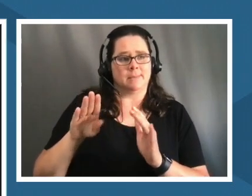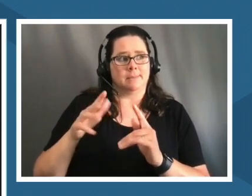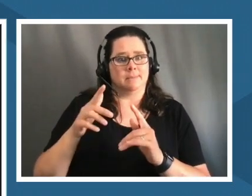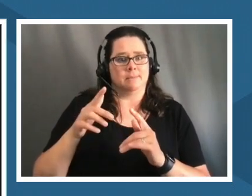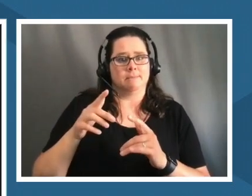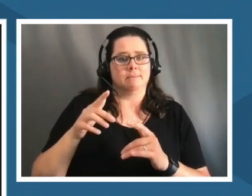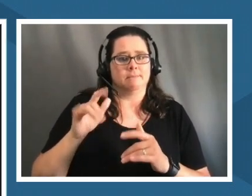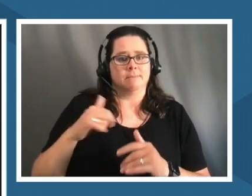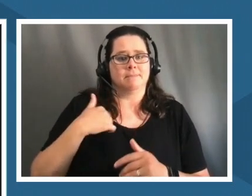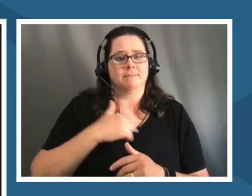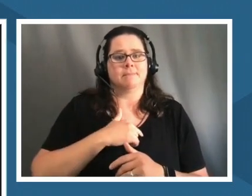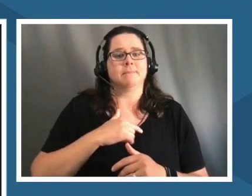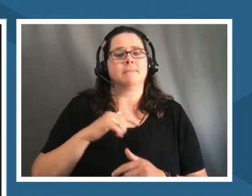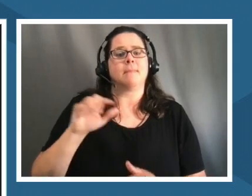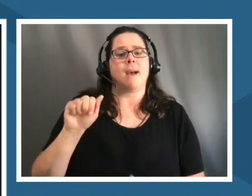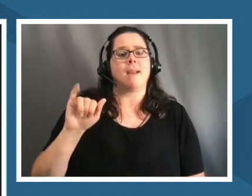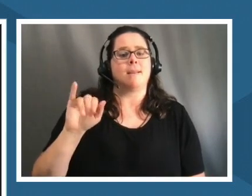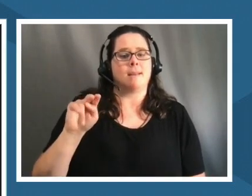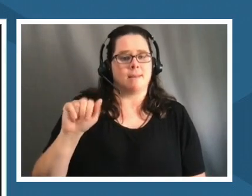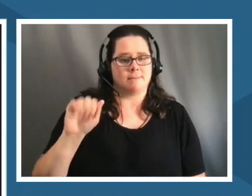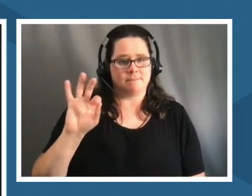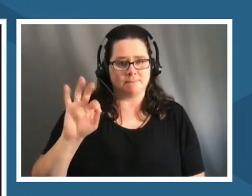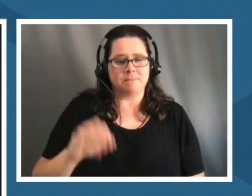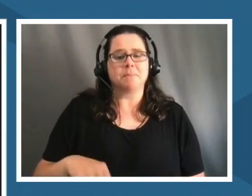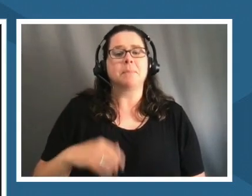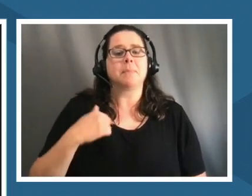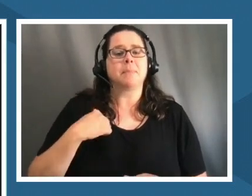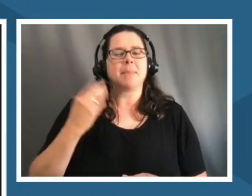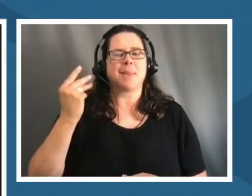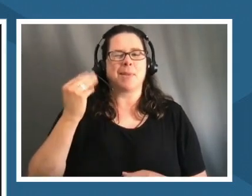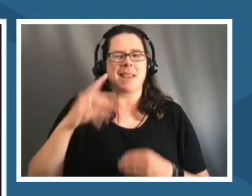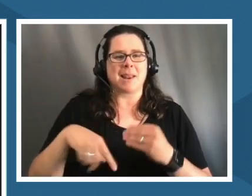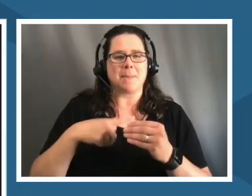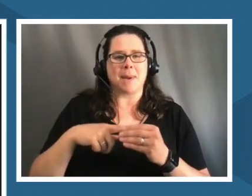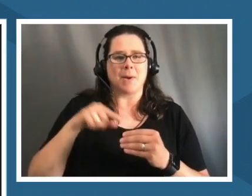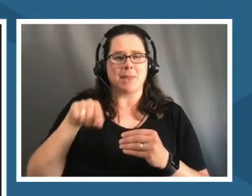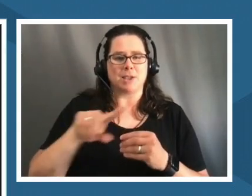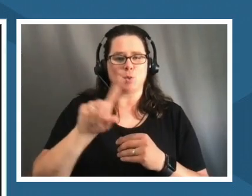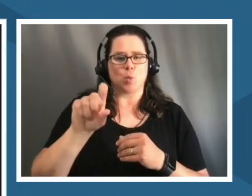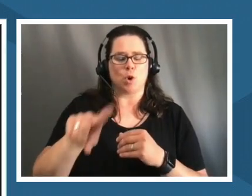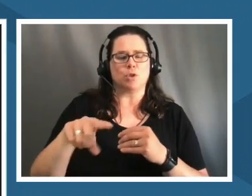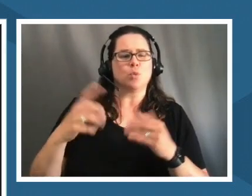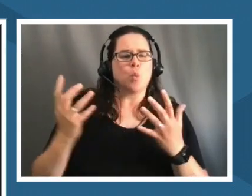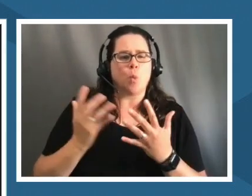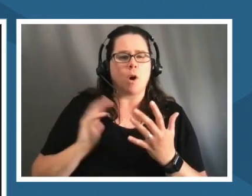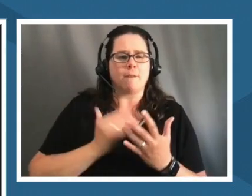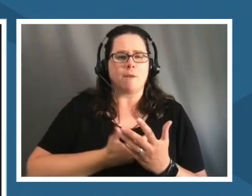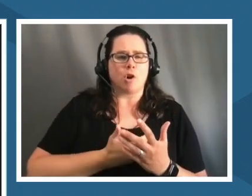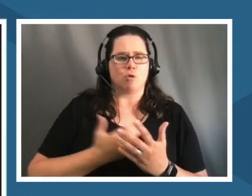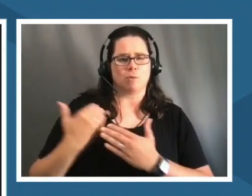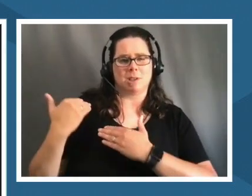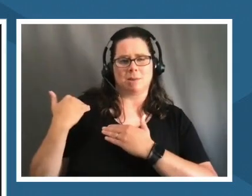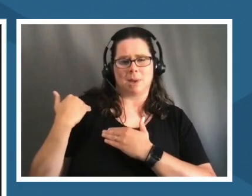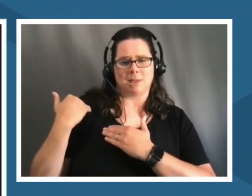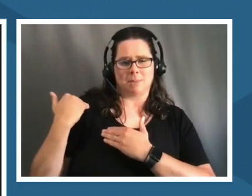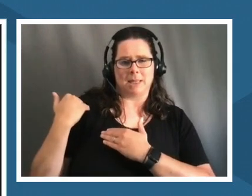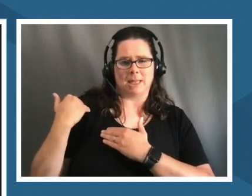um i was thinking a lot about this question about like what is our responsibility